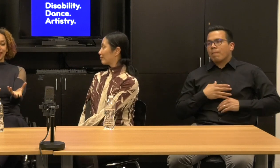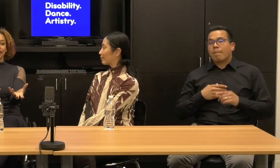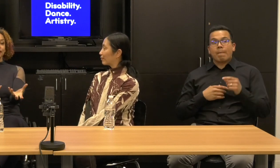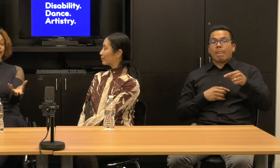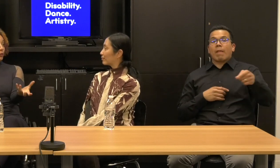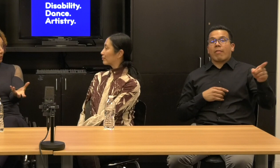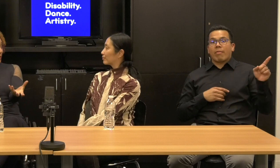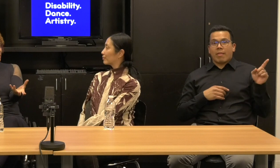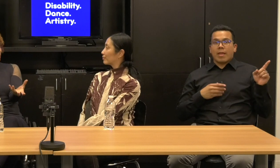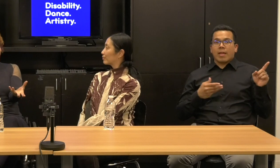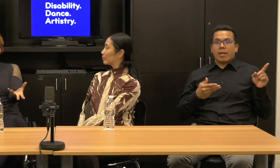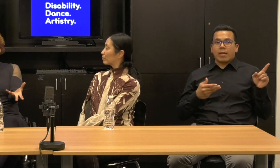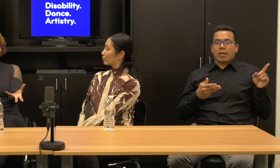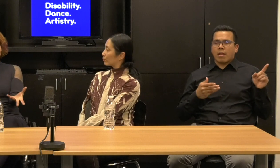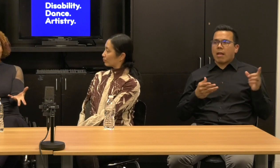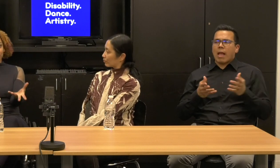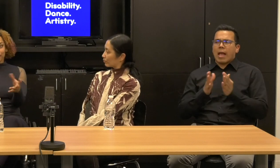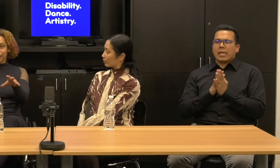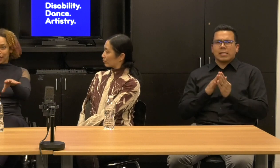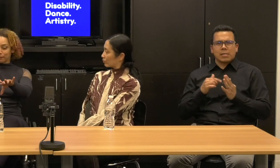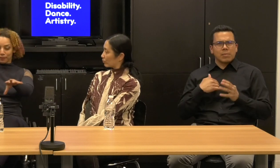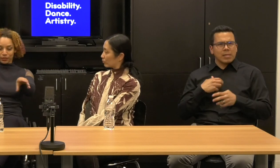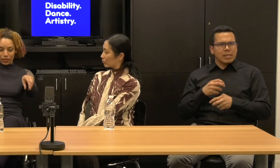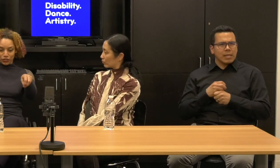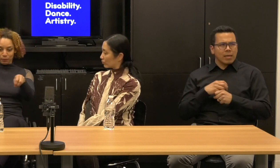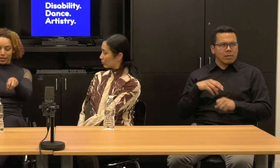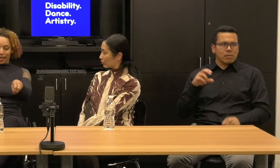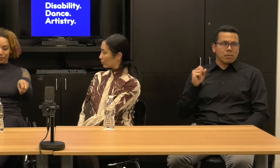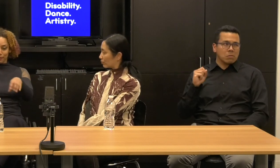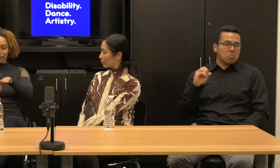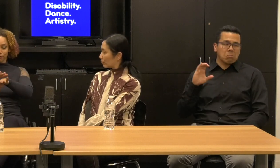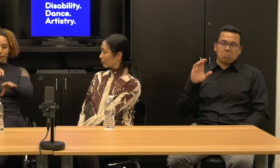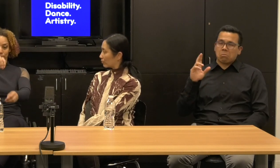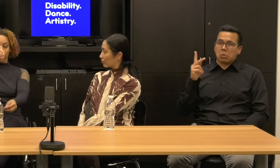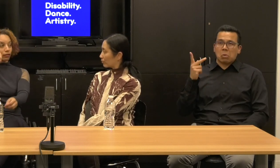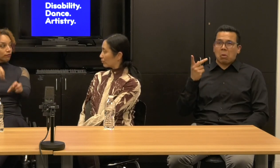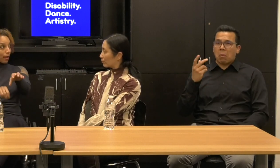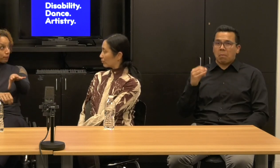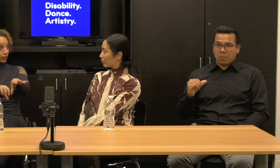me to get sculpey and over skype they were teaching me how to make the red model ramps